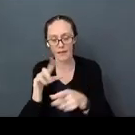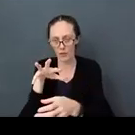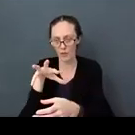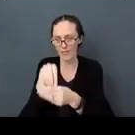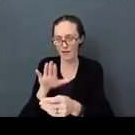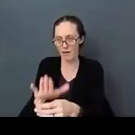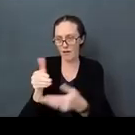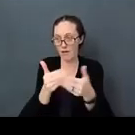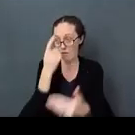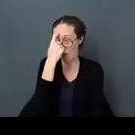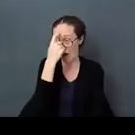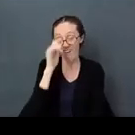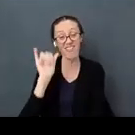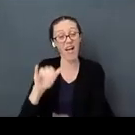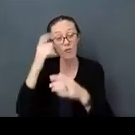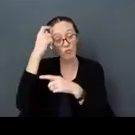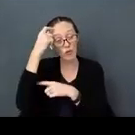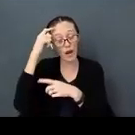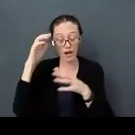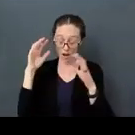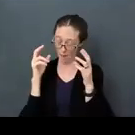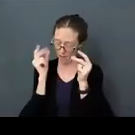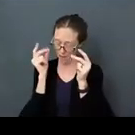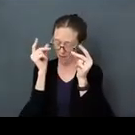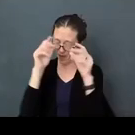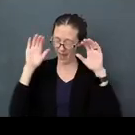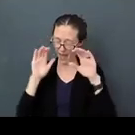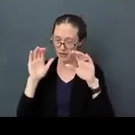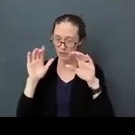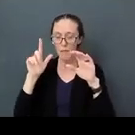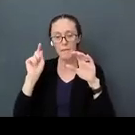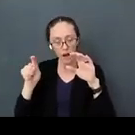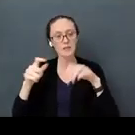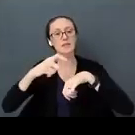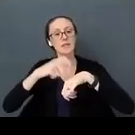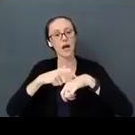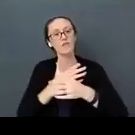That brain is active and running. It needs time to rest, it needs time to sleep.